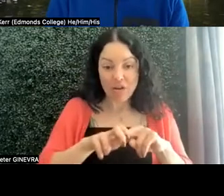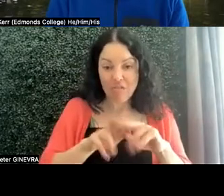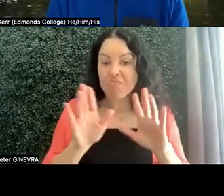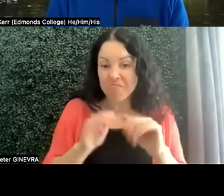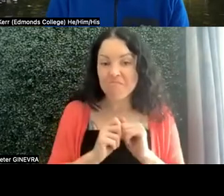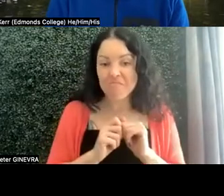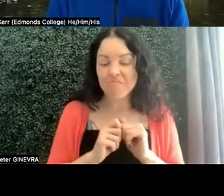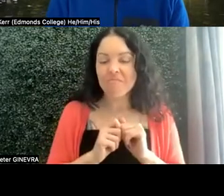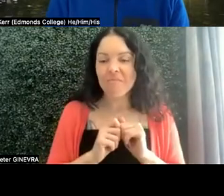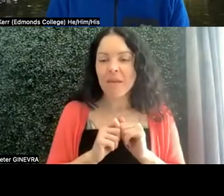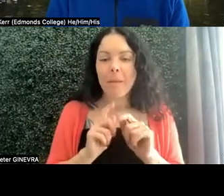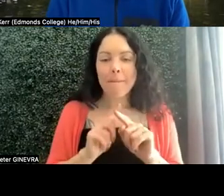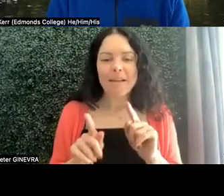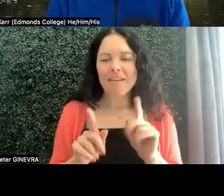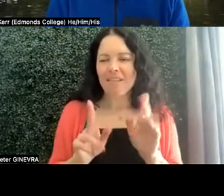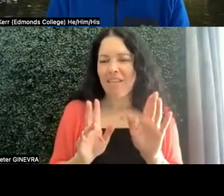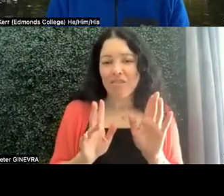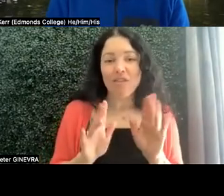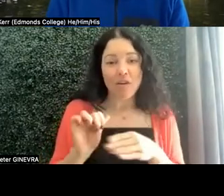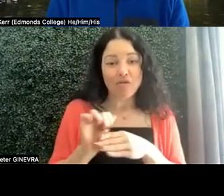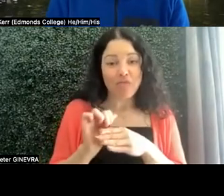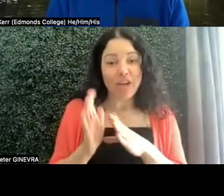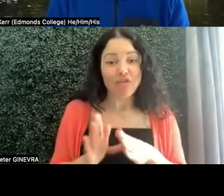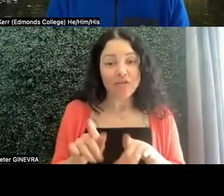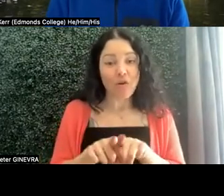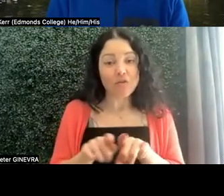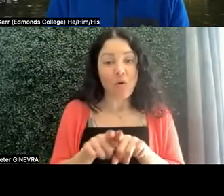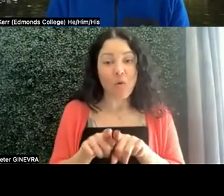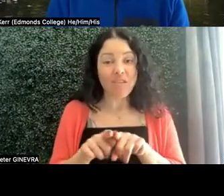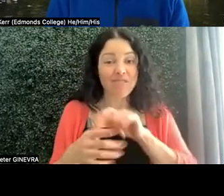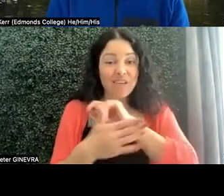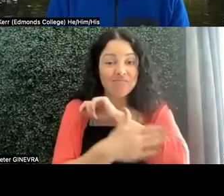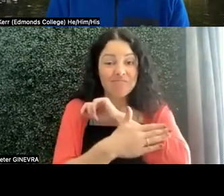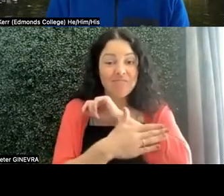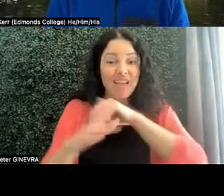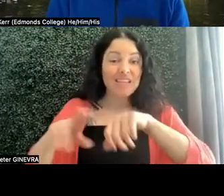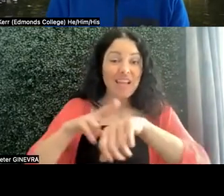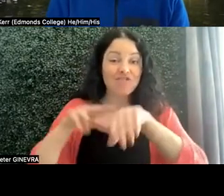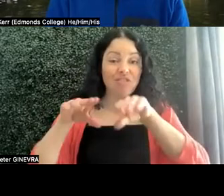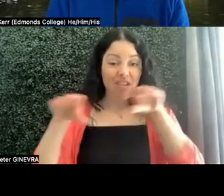But there are trainers at the national level as well. Good question.